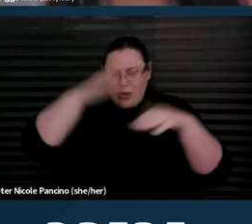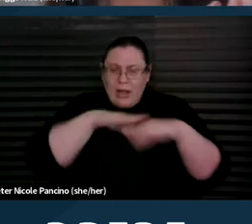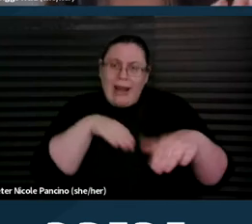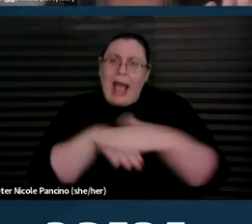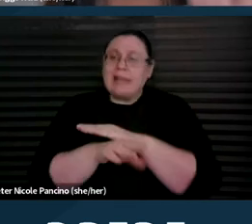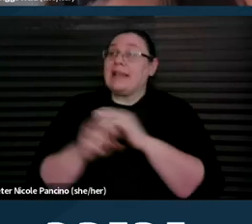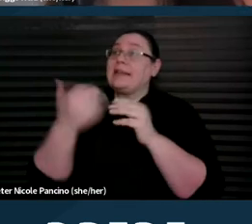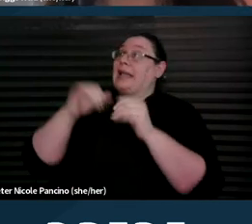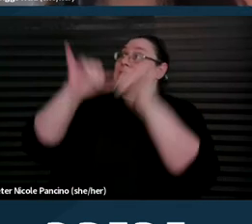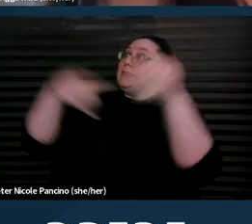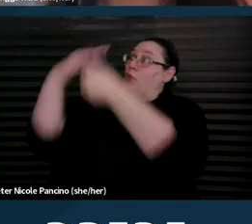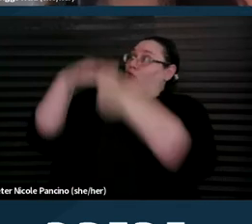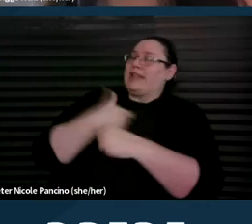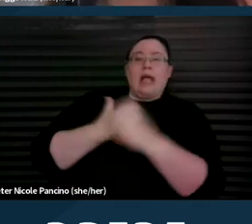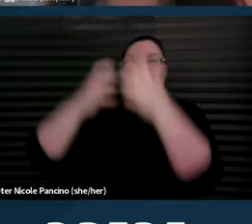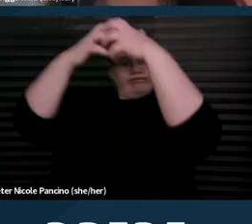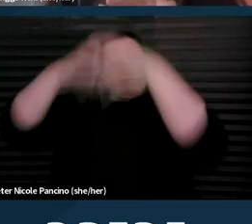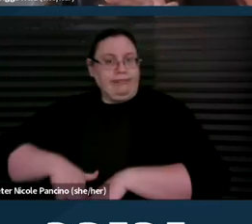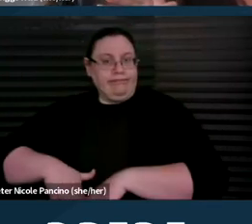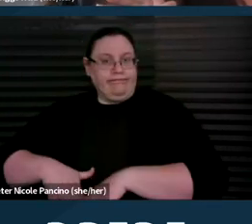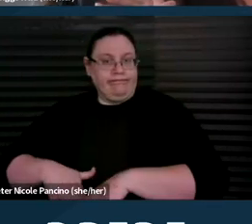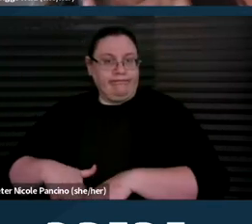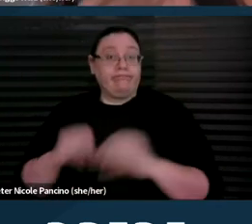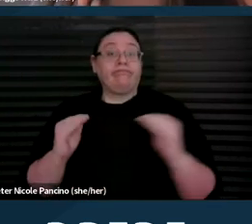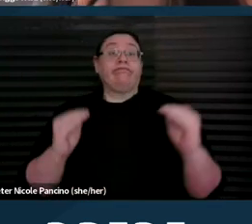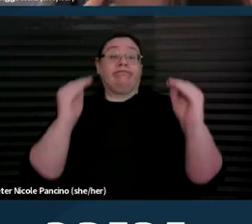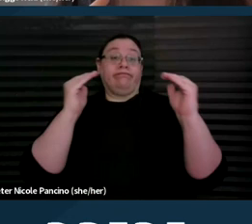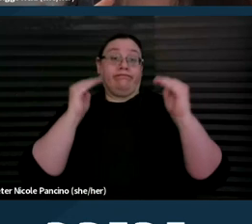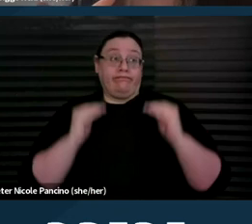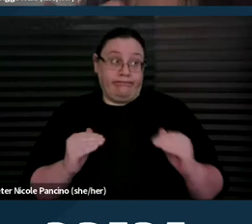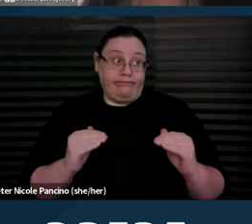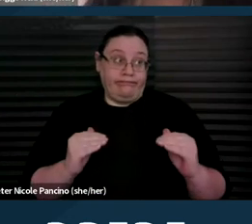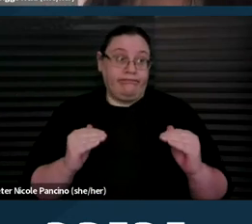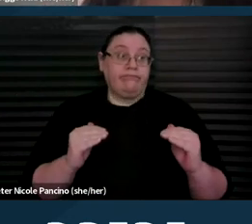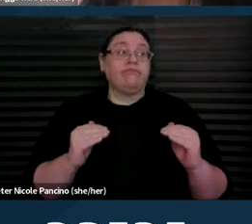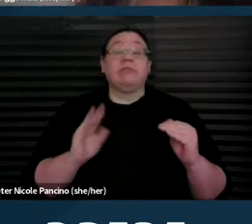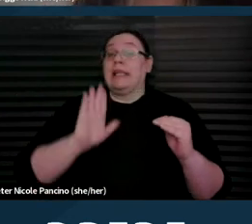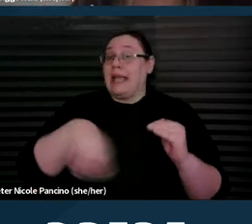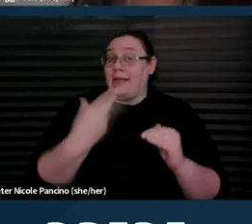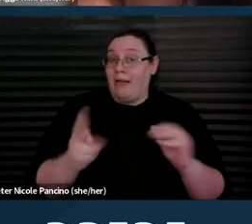So to go to the next slide and the next topic of our webinar,